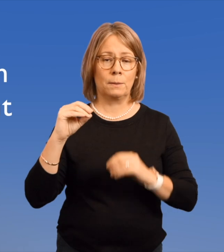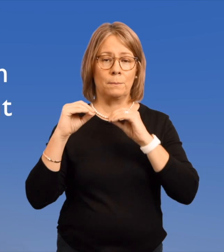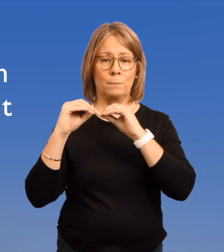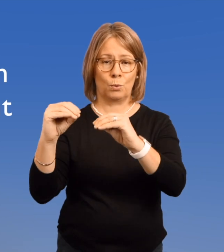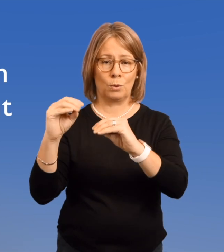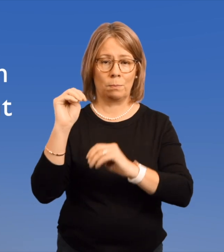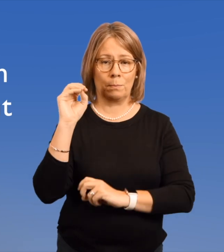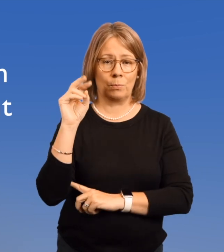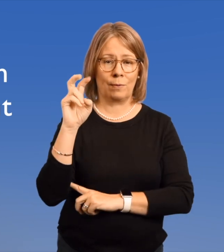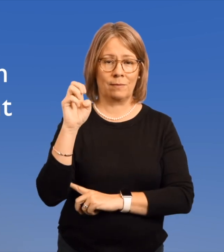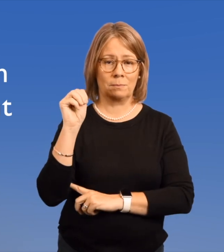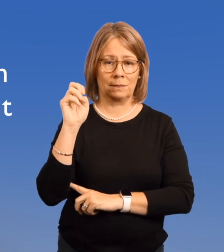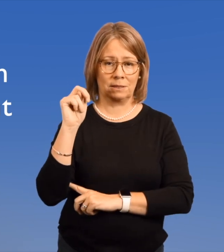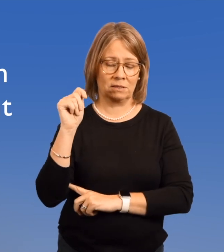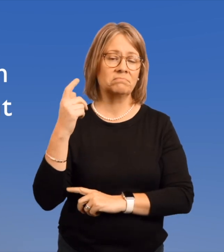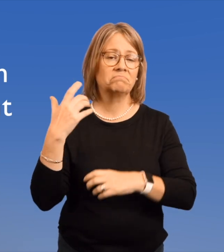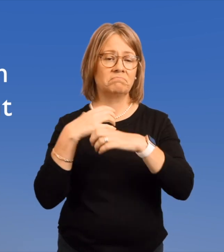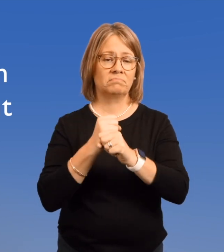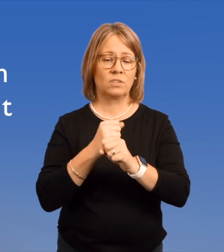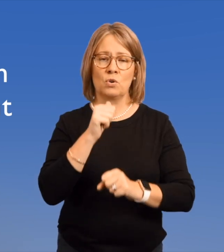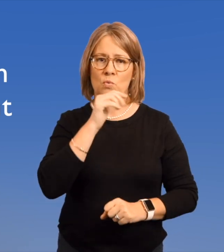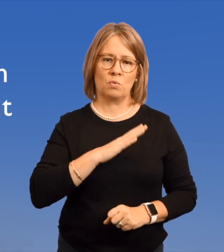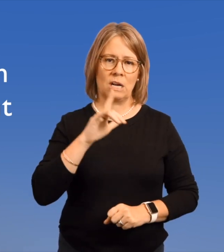movement.